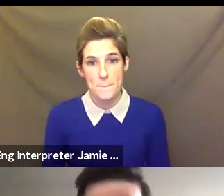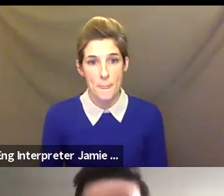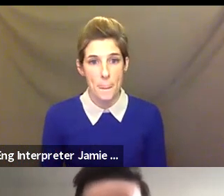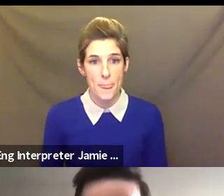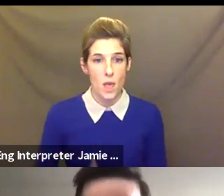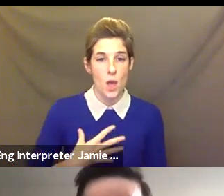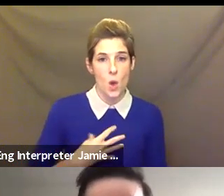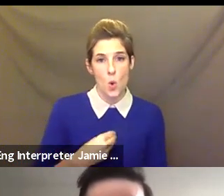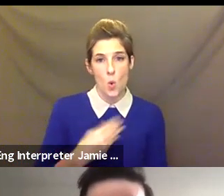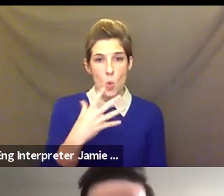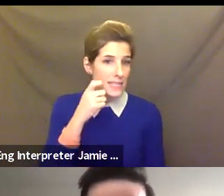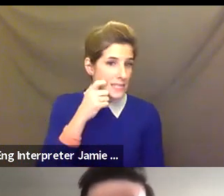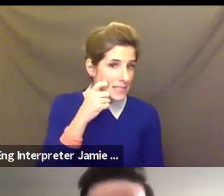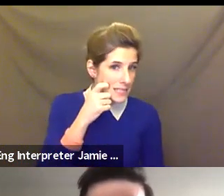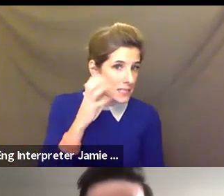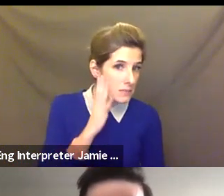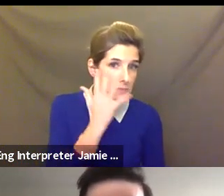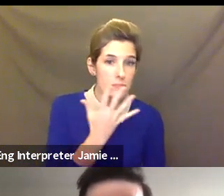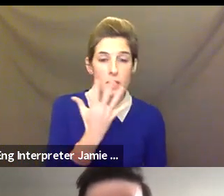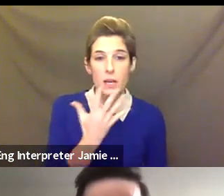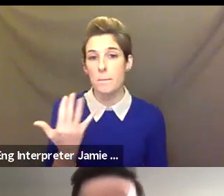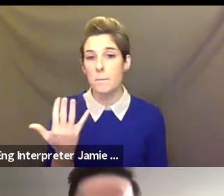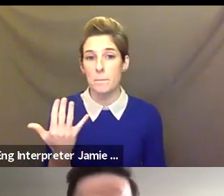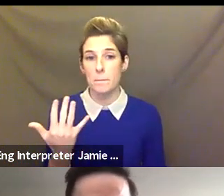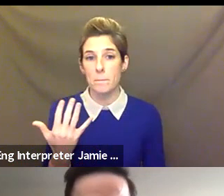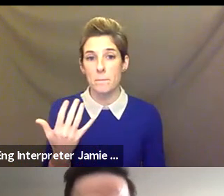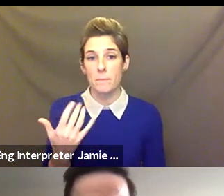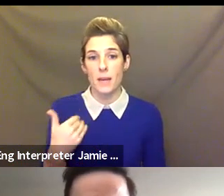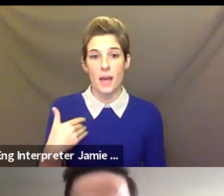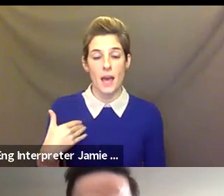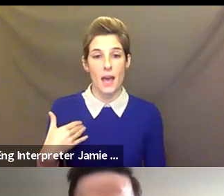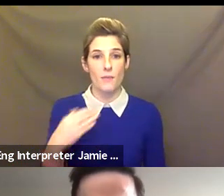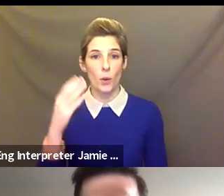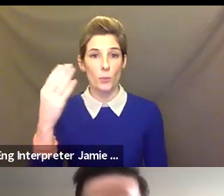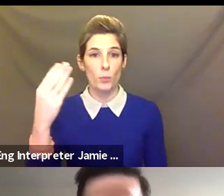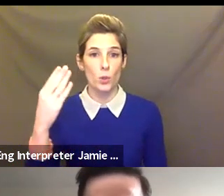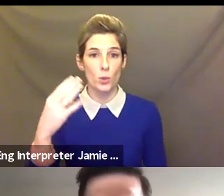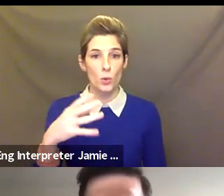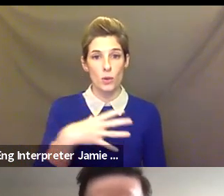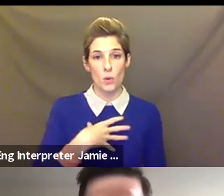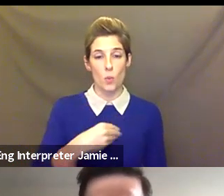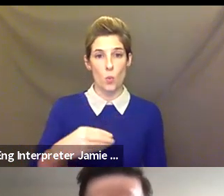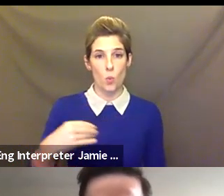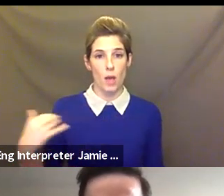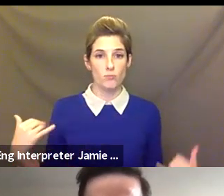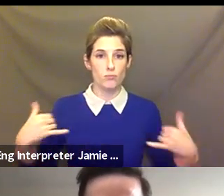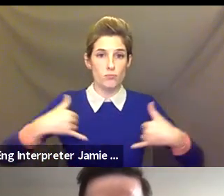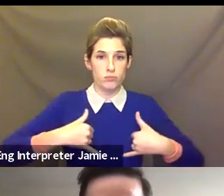complexion, and I am wearing a blue and white cardigan, and I